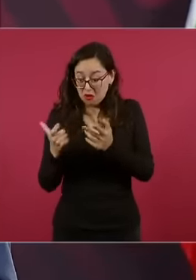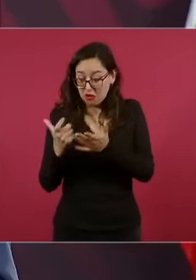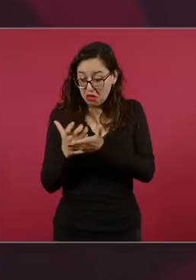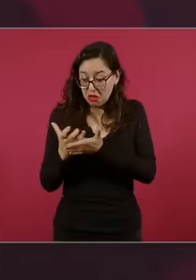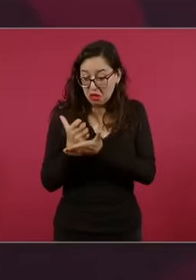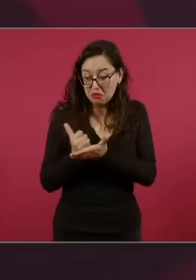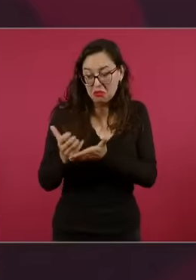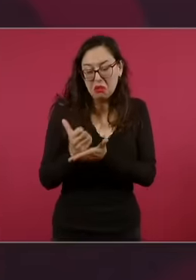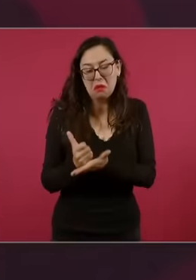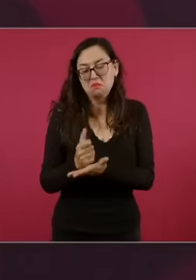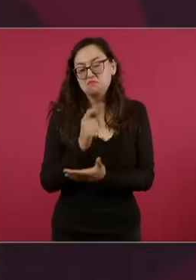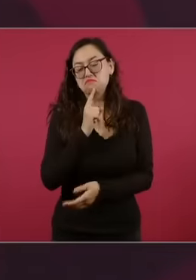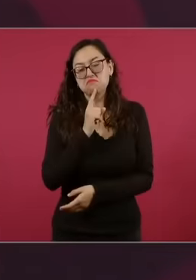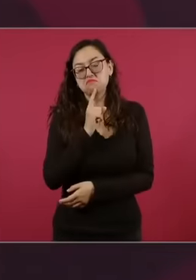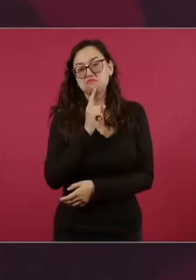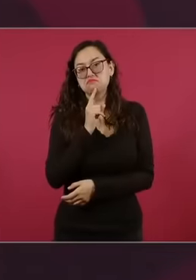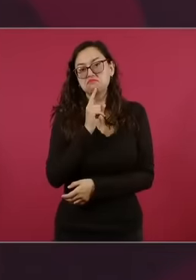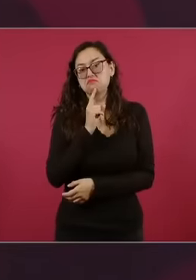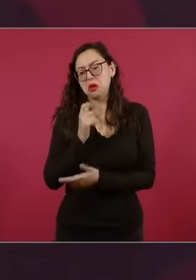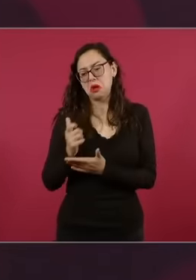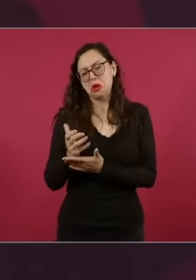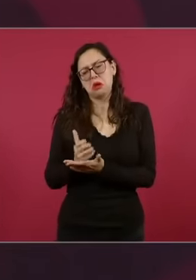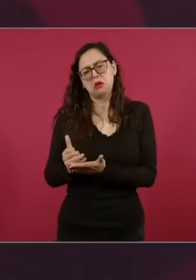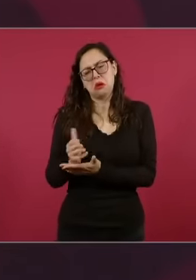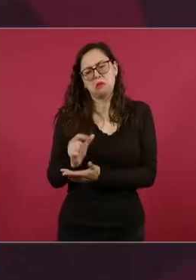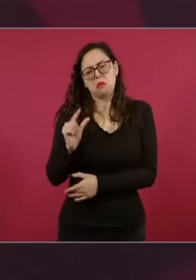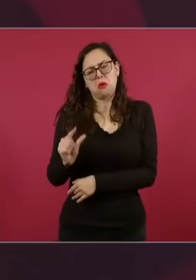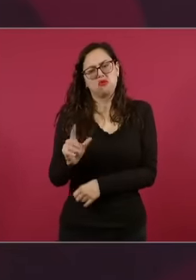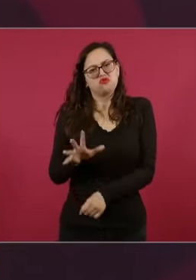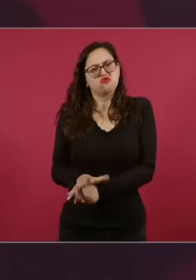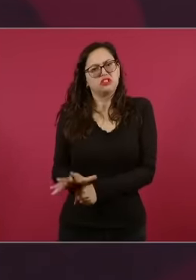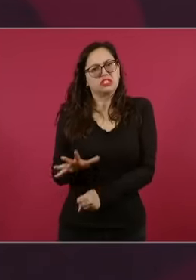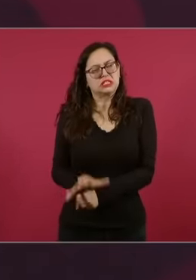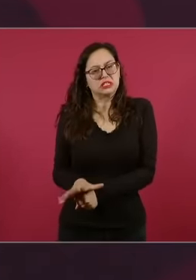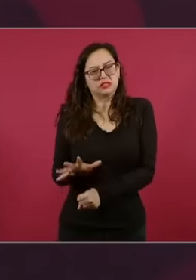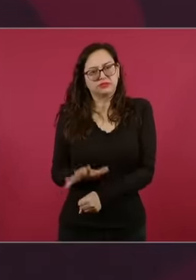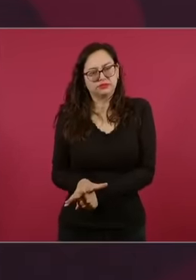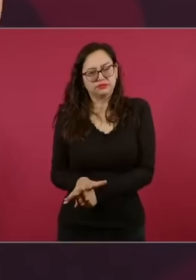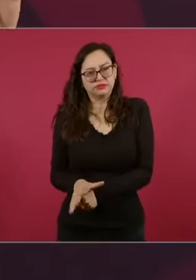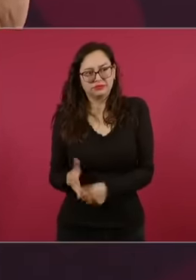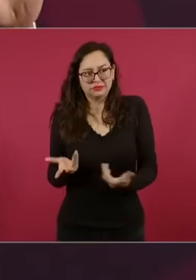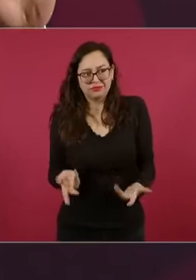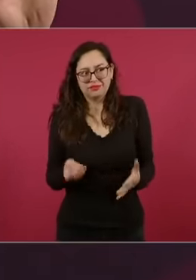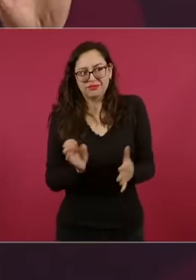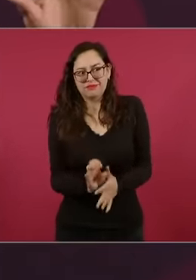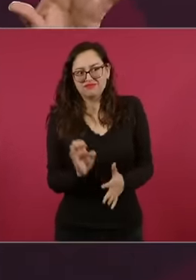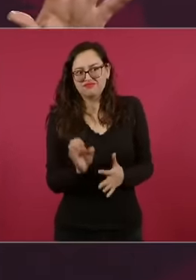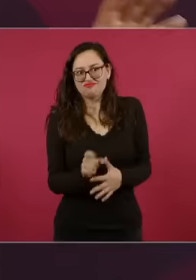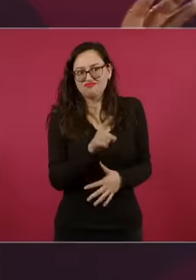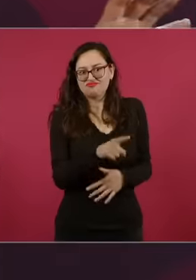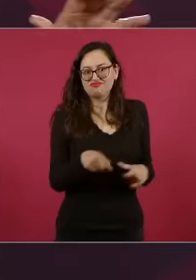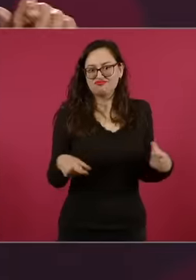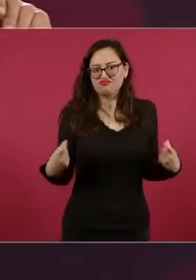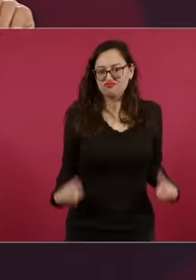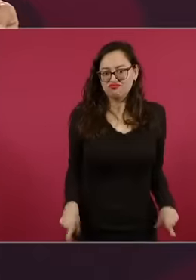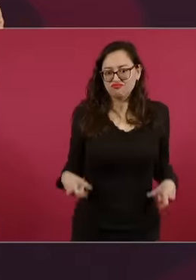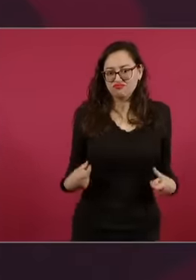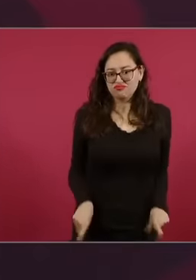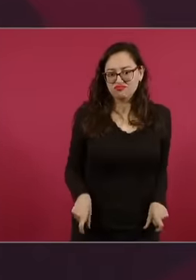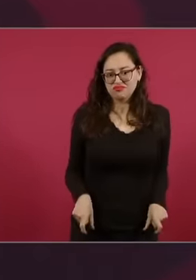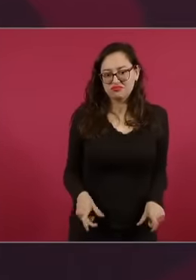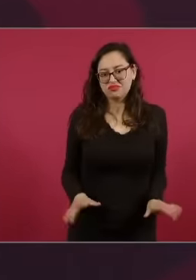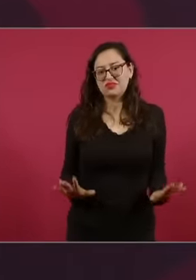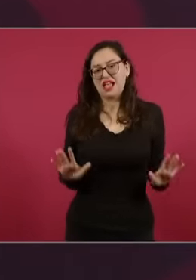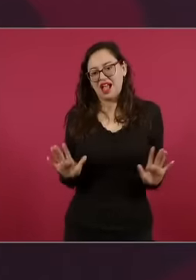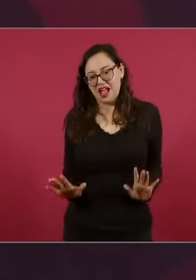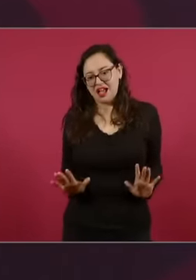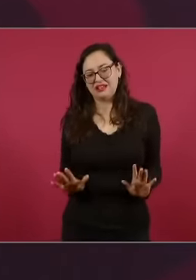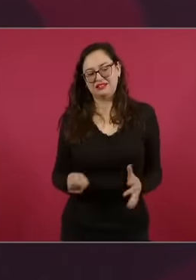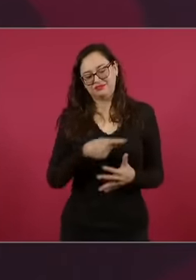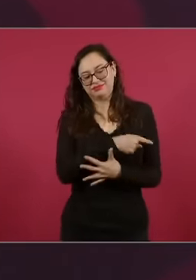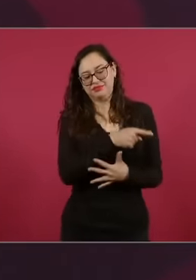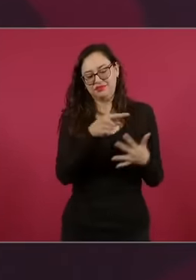lucrative business. It helps them to have the newspaper. To have